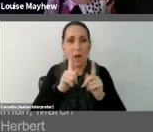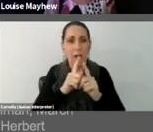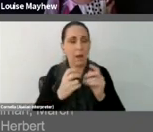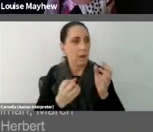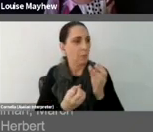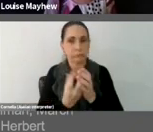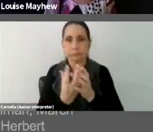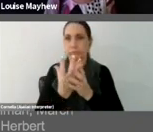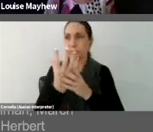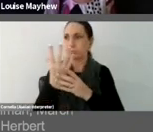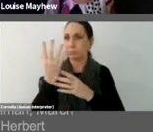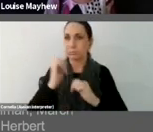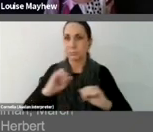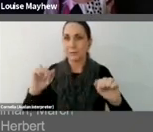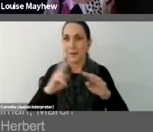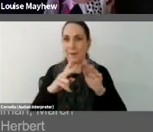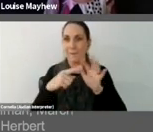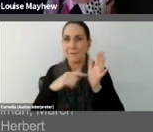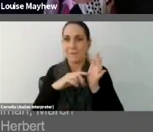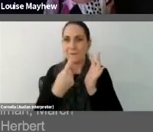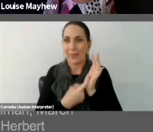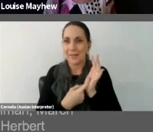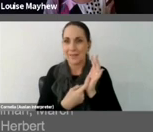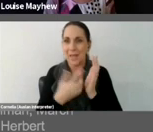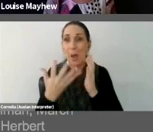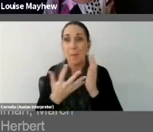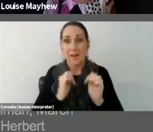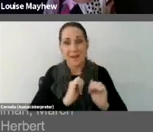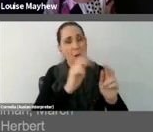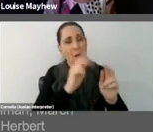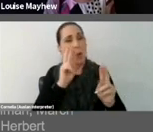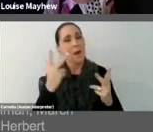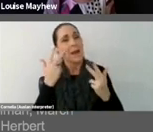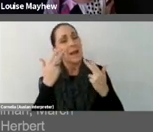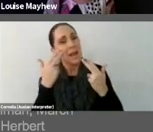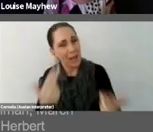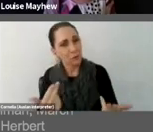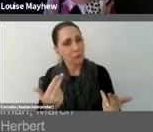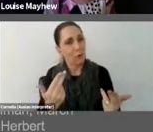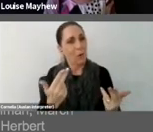to its own astonishment and out of its own naturally tidy follicles.